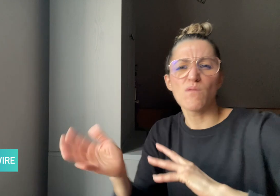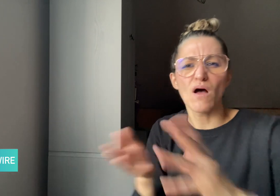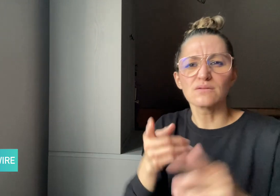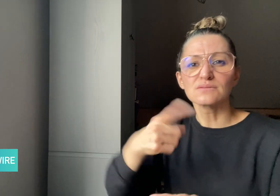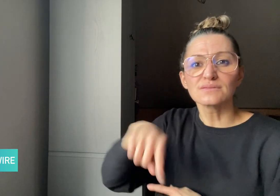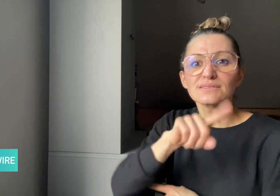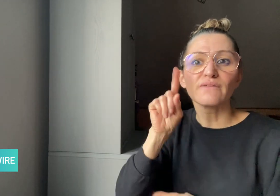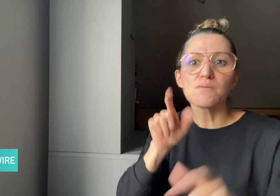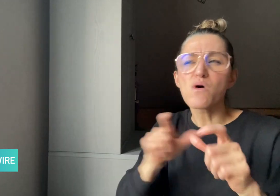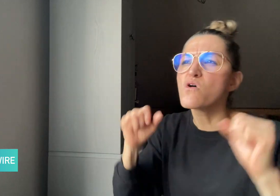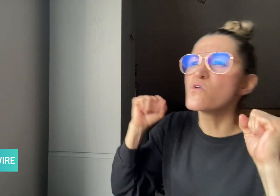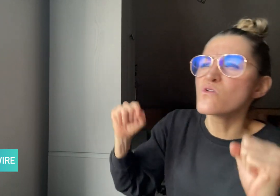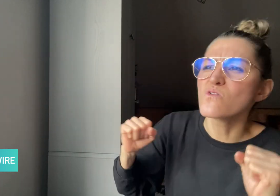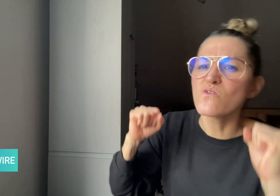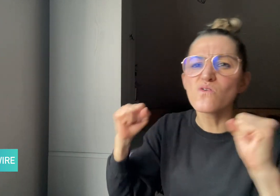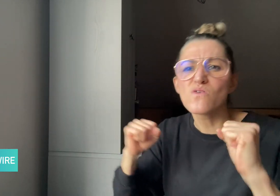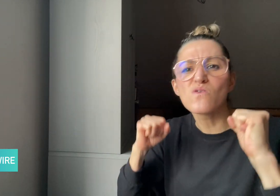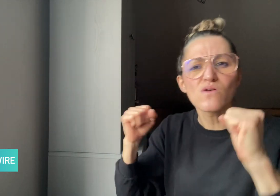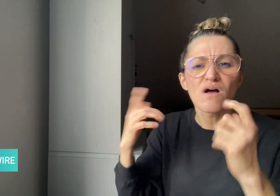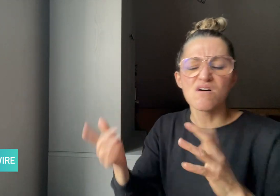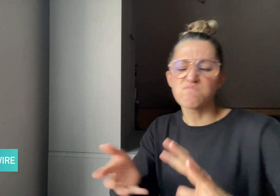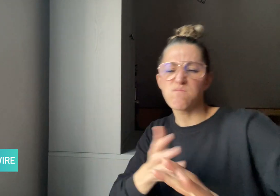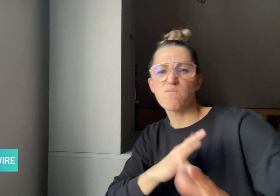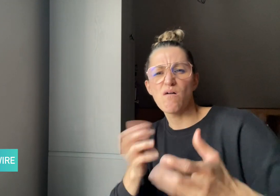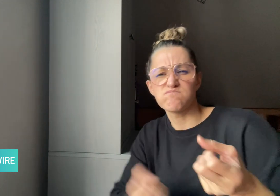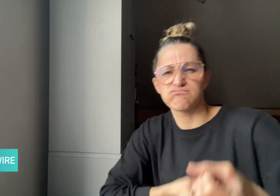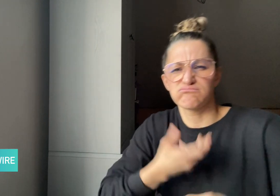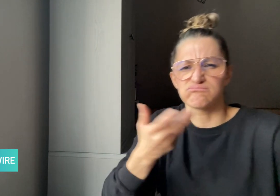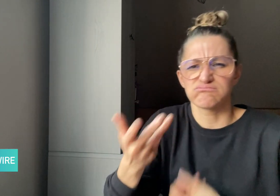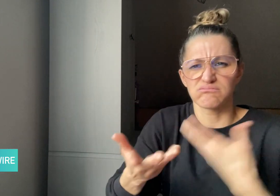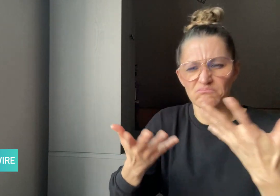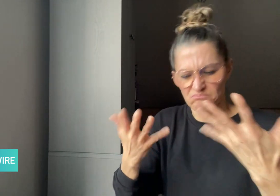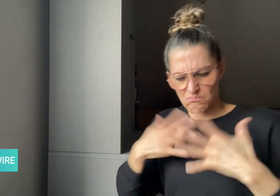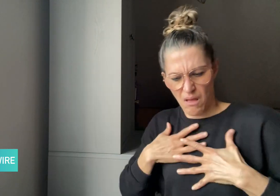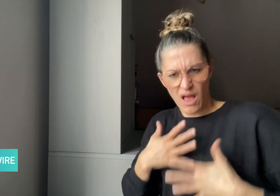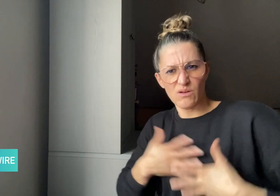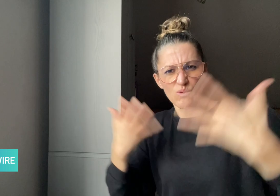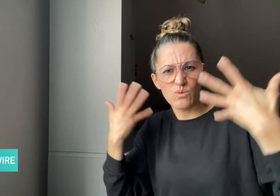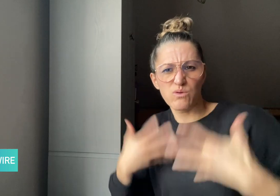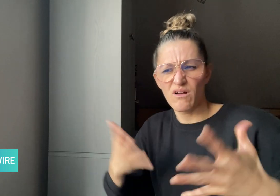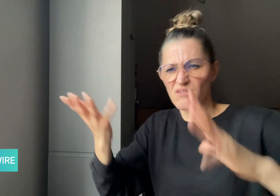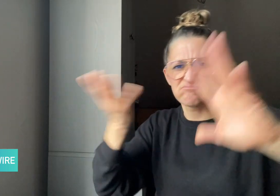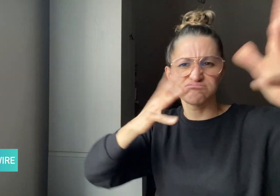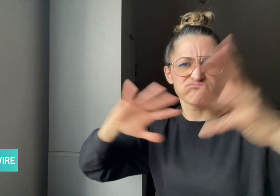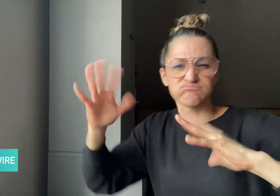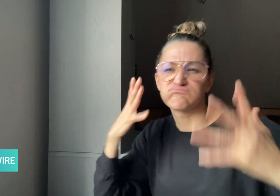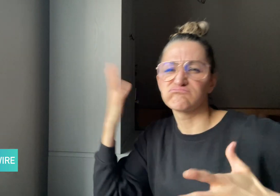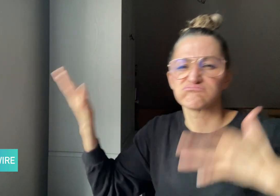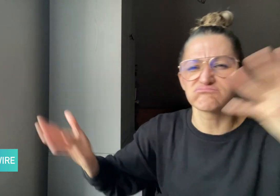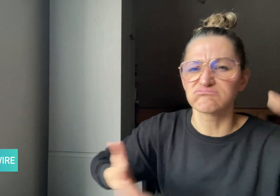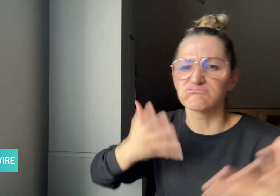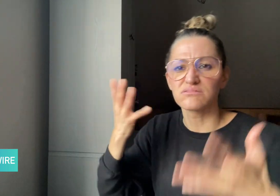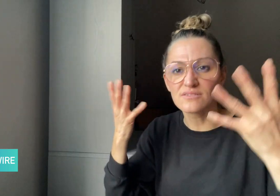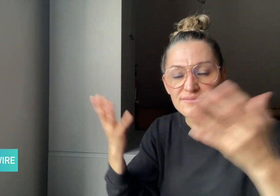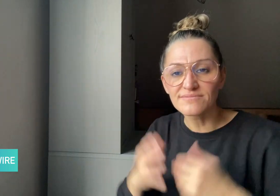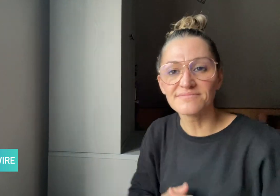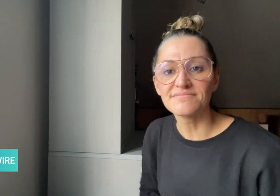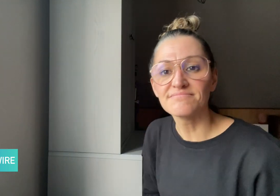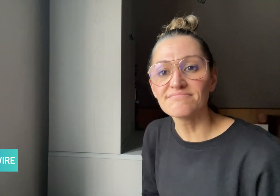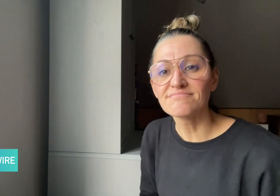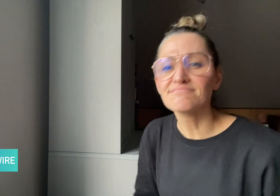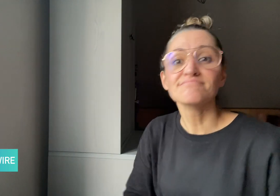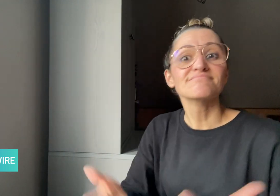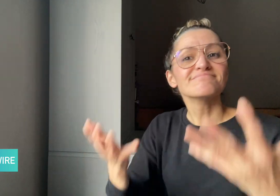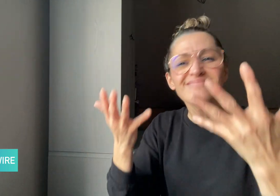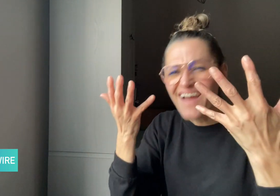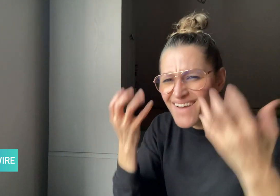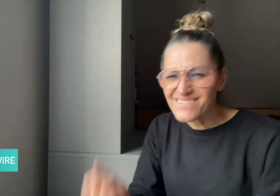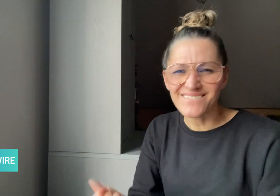using vibrant, expressive body language and movements.